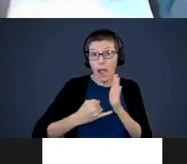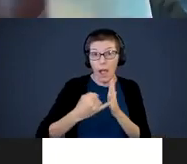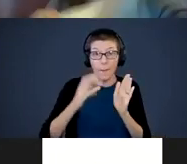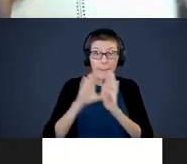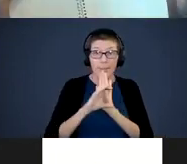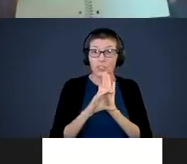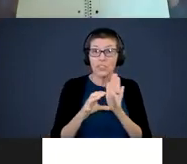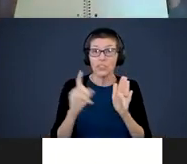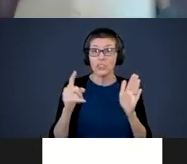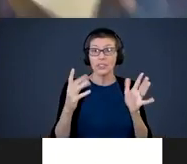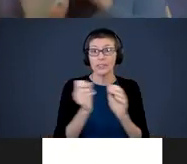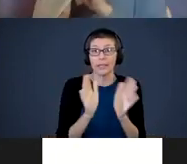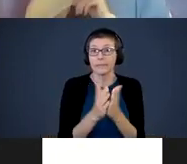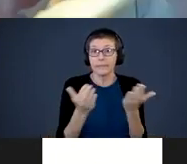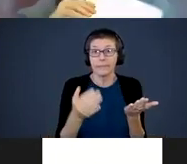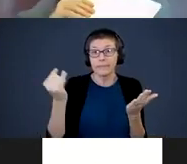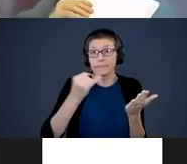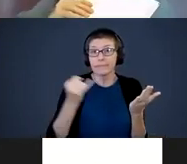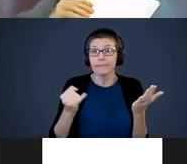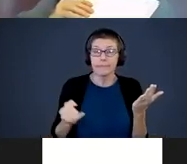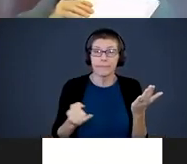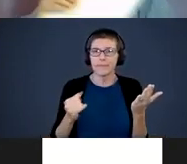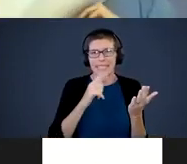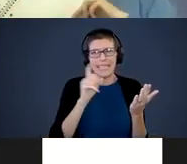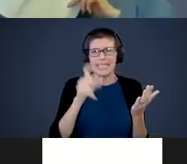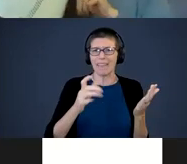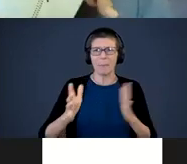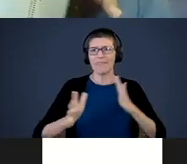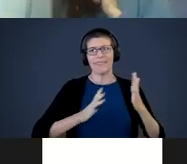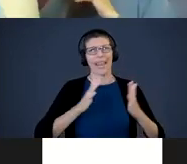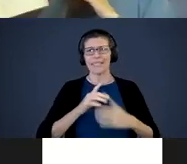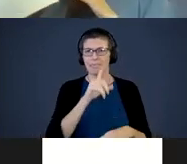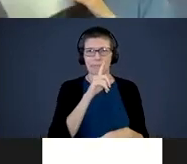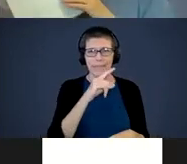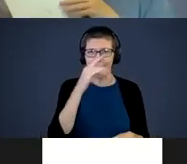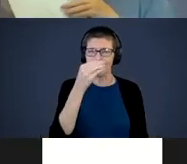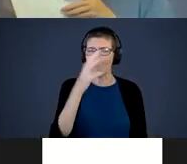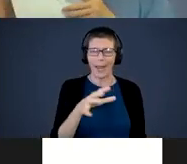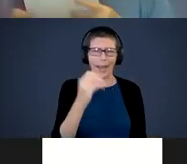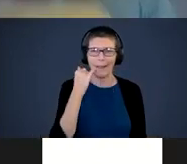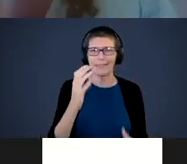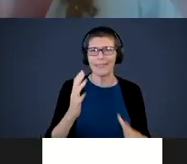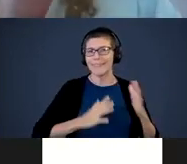spiral notebook. It doesn't have to be fancy. Kids don't care how fancy you draw. All they want